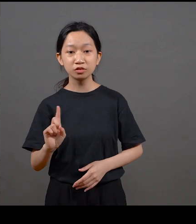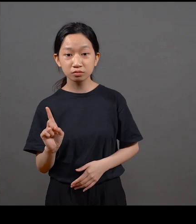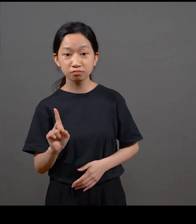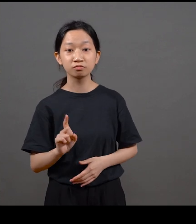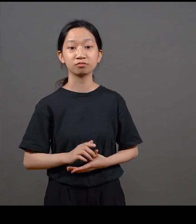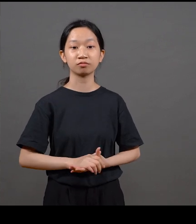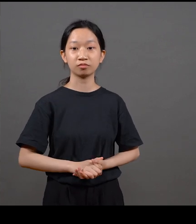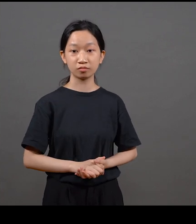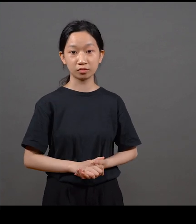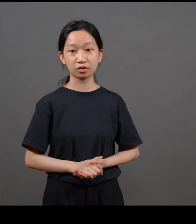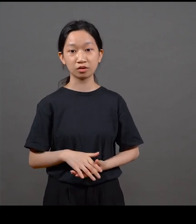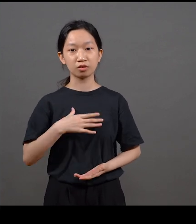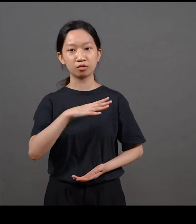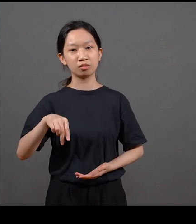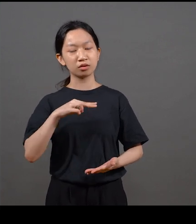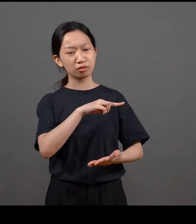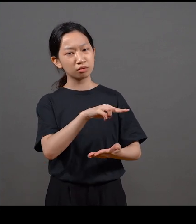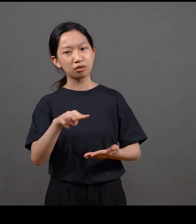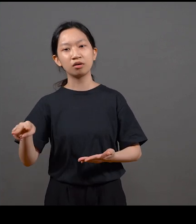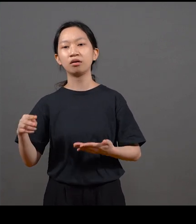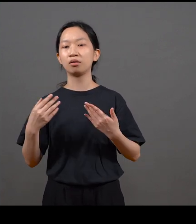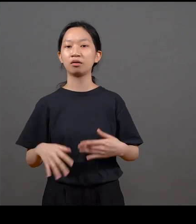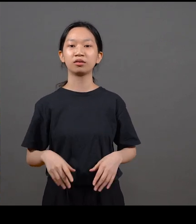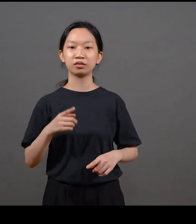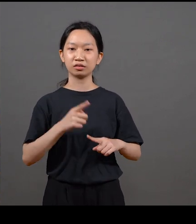Quite overblown every time we look at the archives, like, ‘Oh, my gosh, there's more to understand’